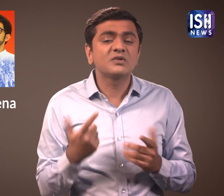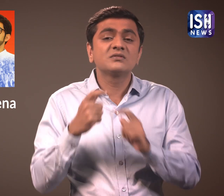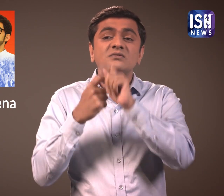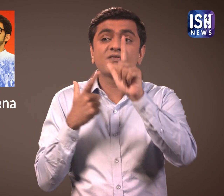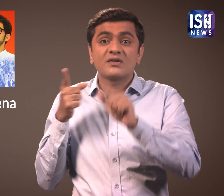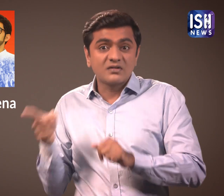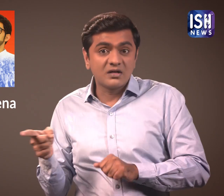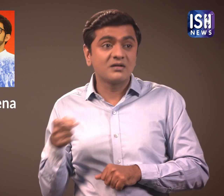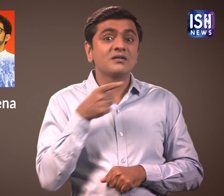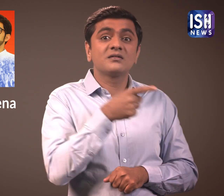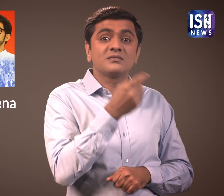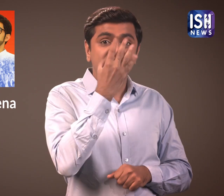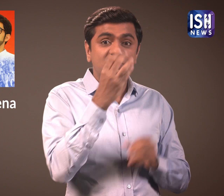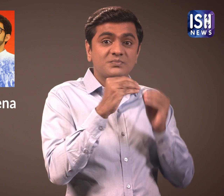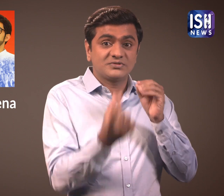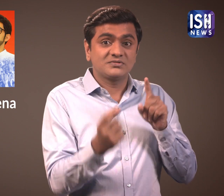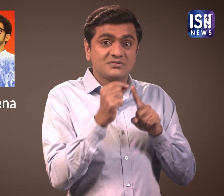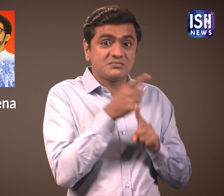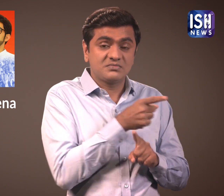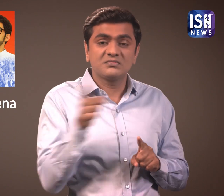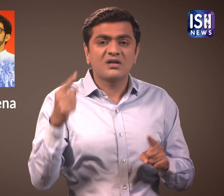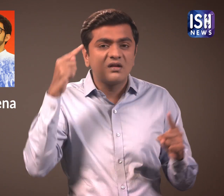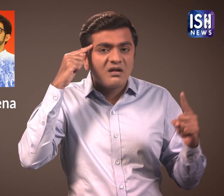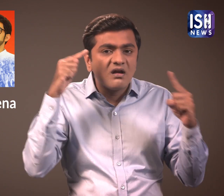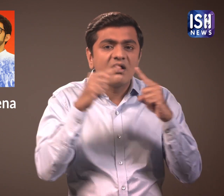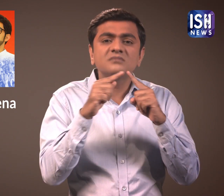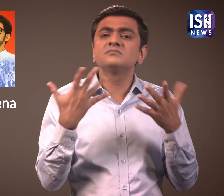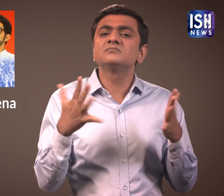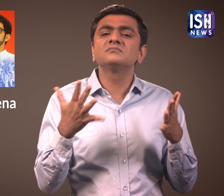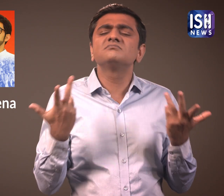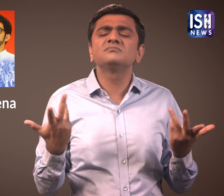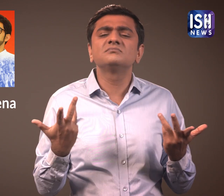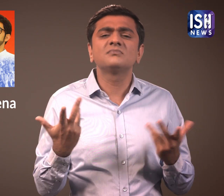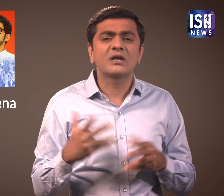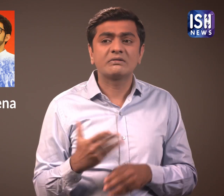Since Shiv Sena and BJP could not agree,